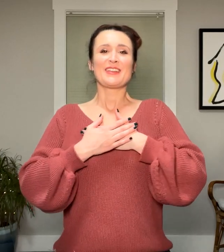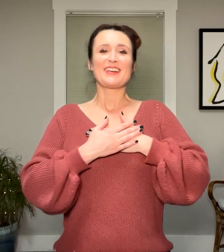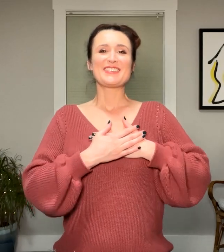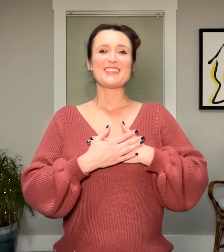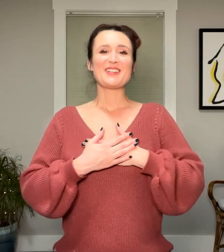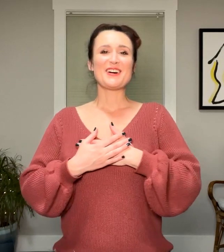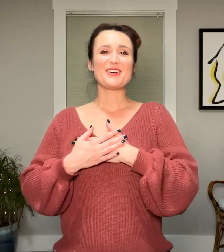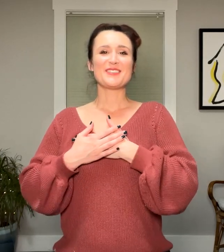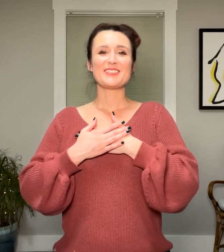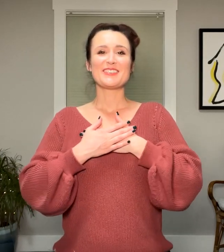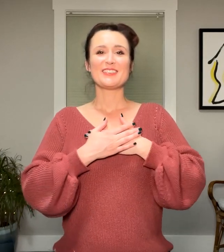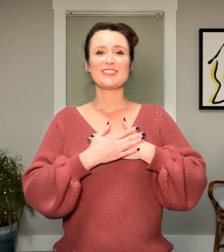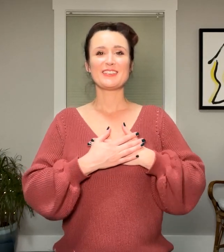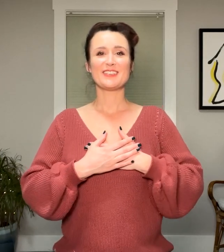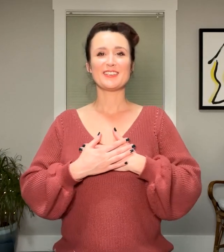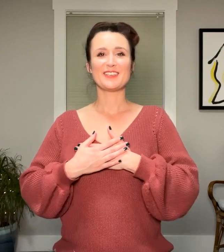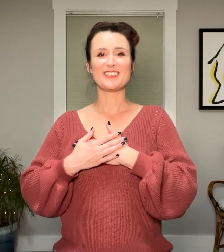Exhale out